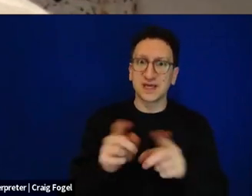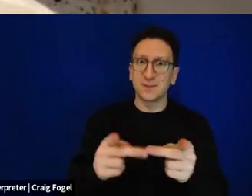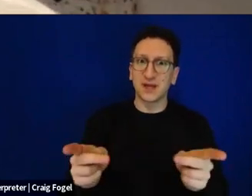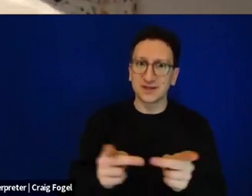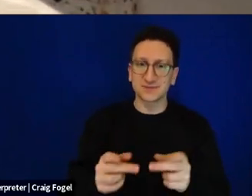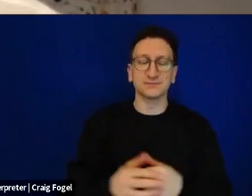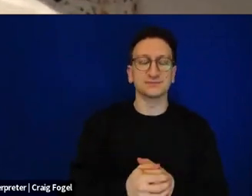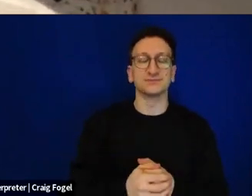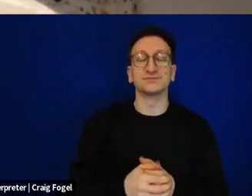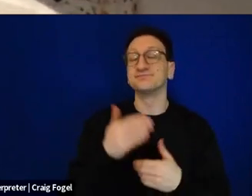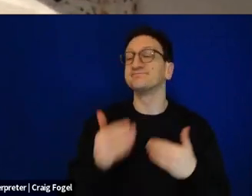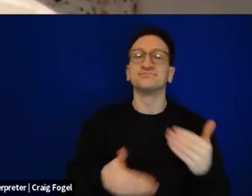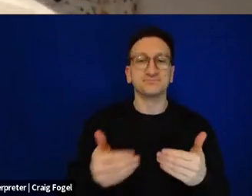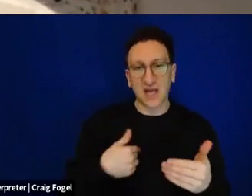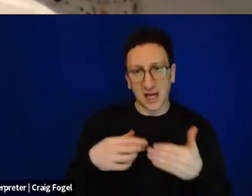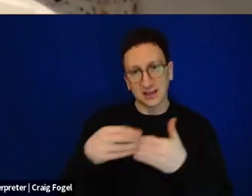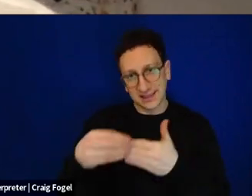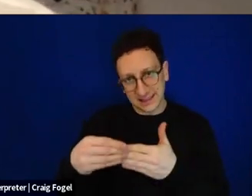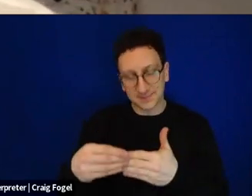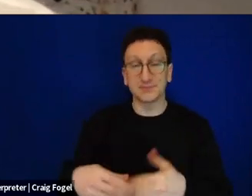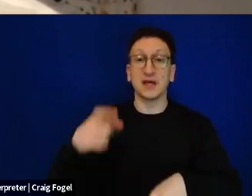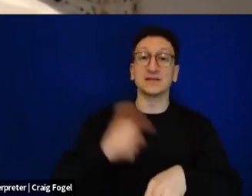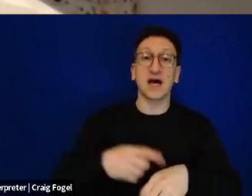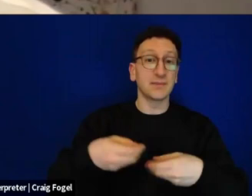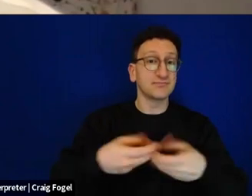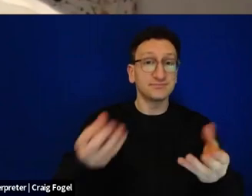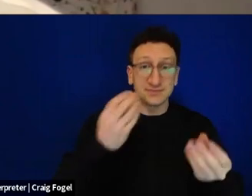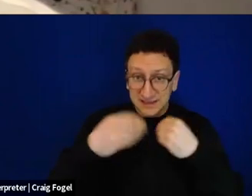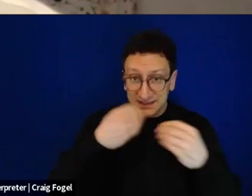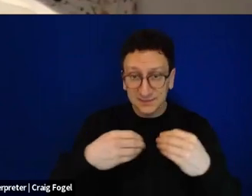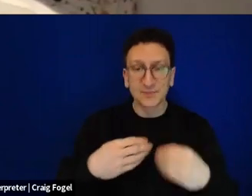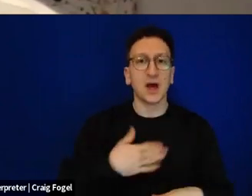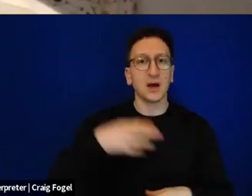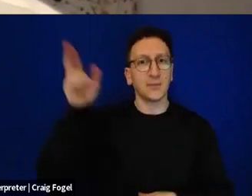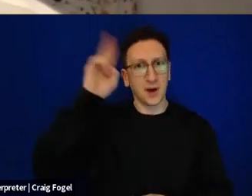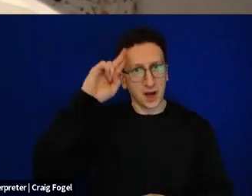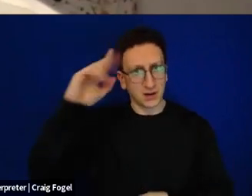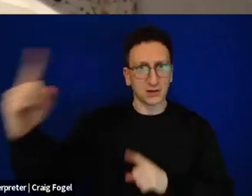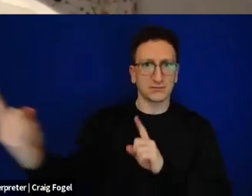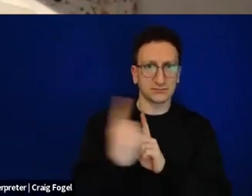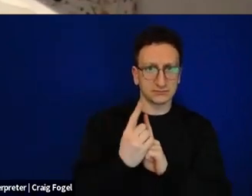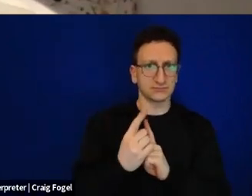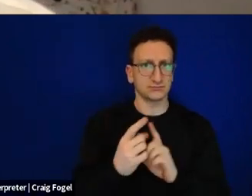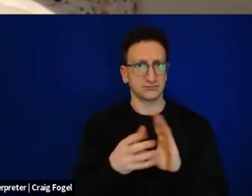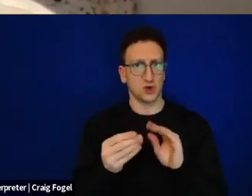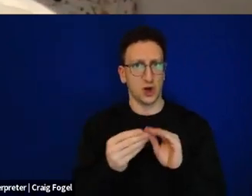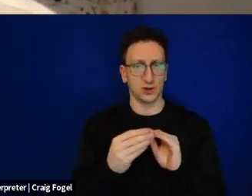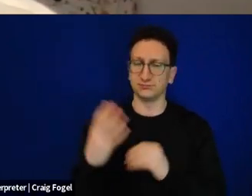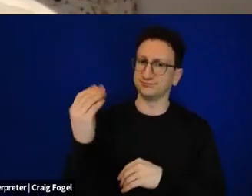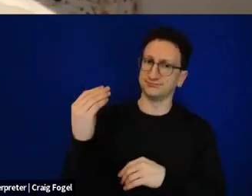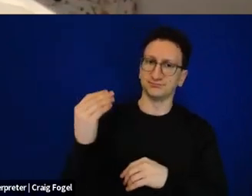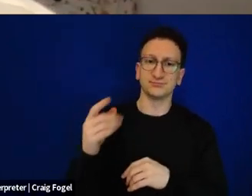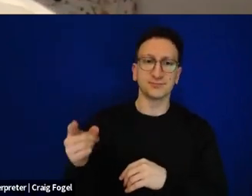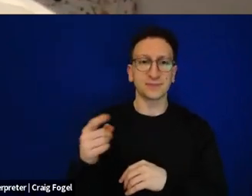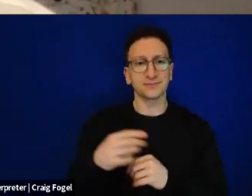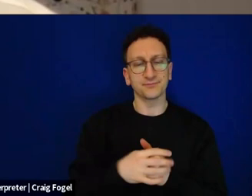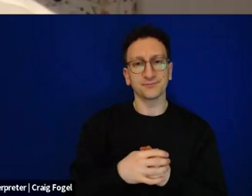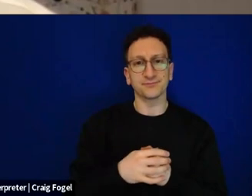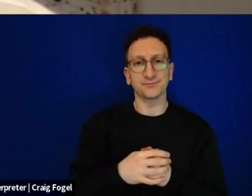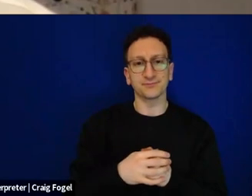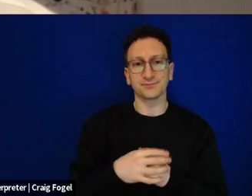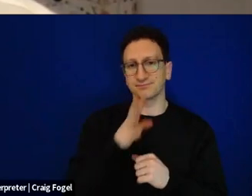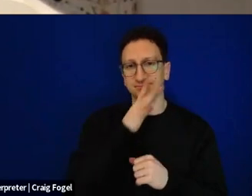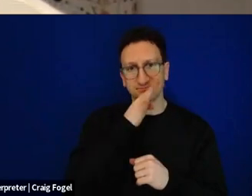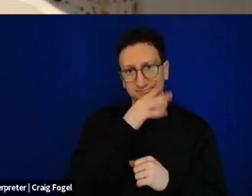My uncle Benzi came up to me and said, Mish, *Hebrew*